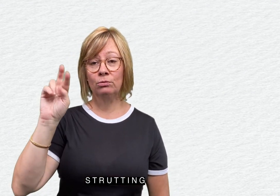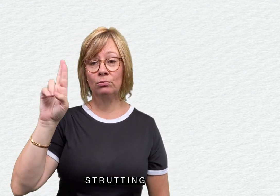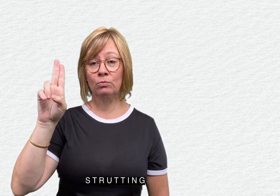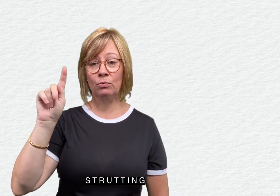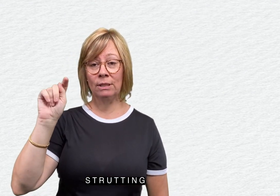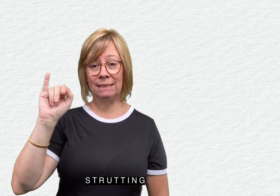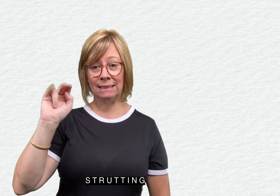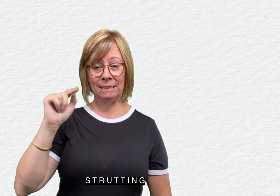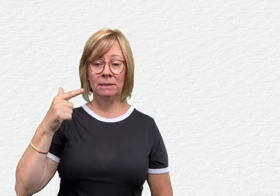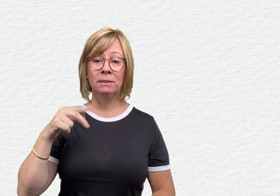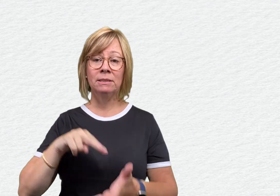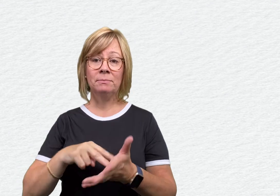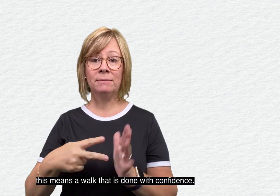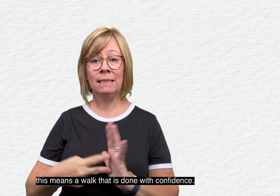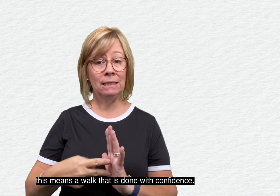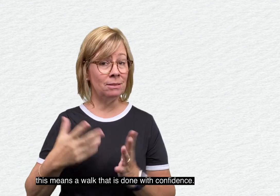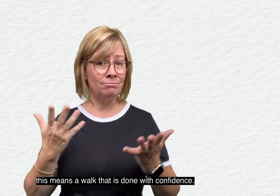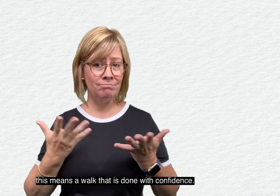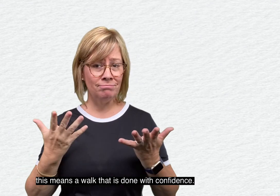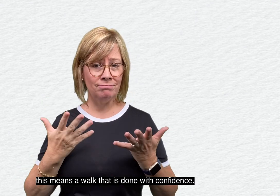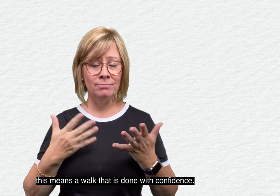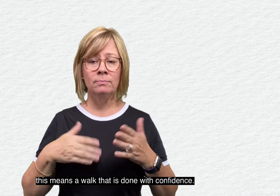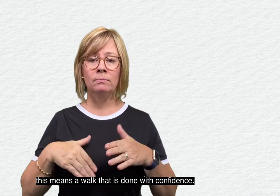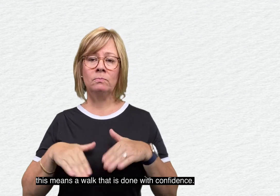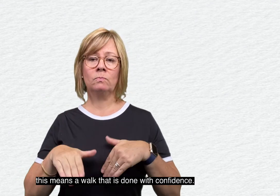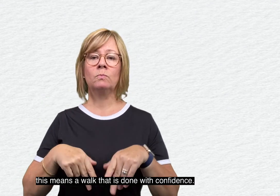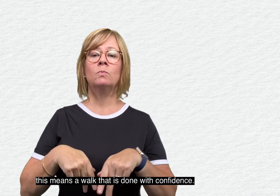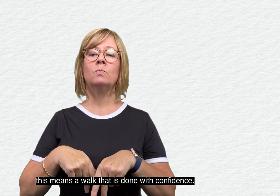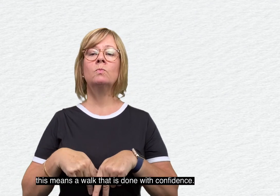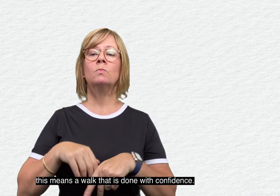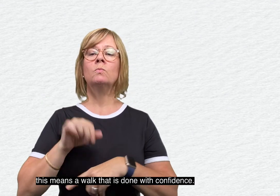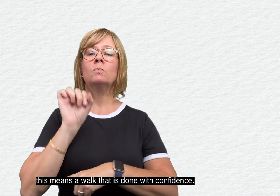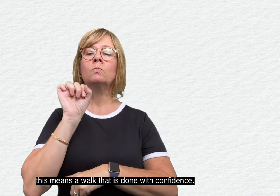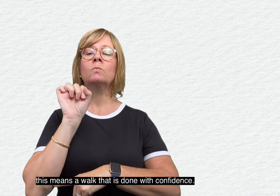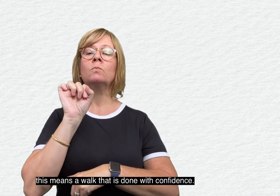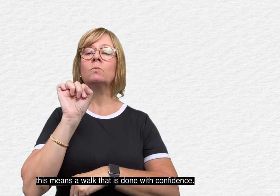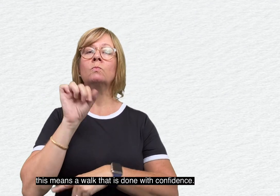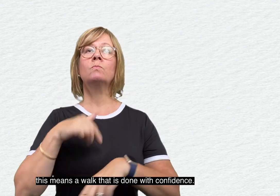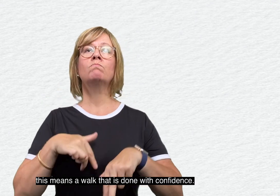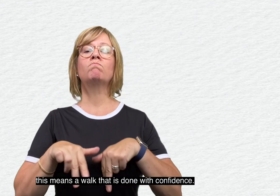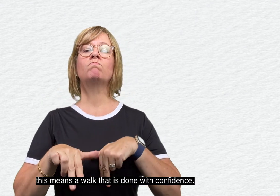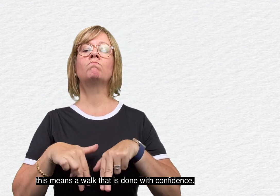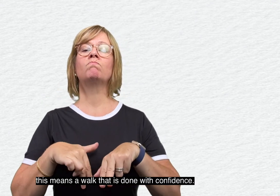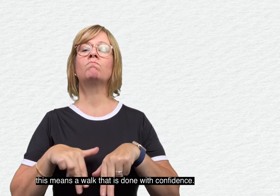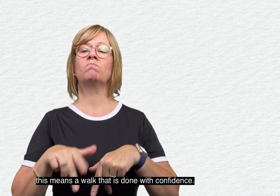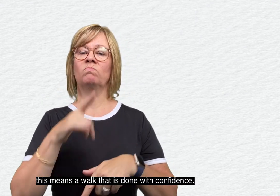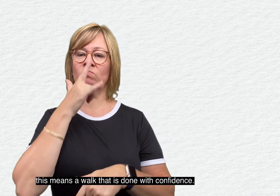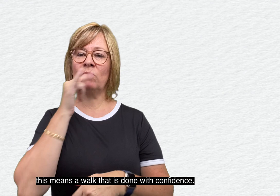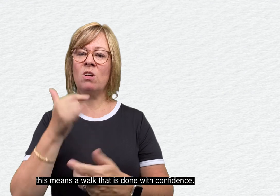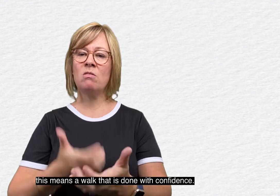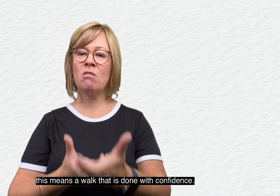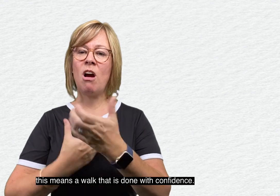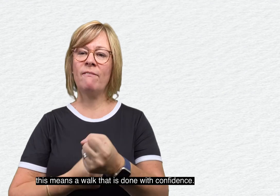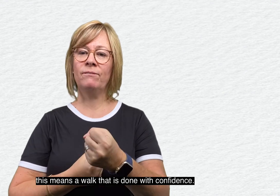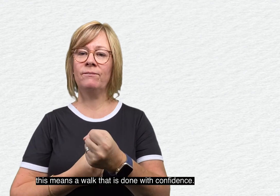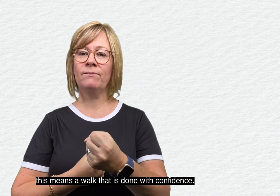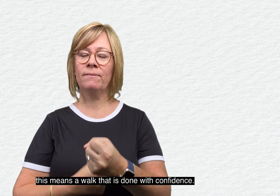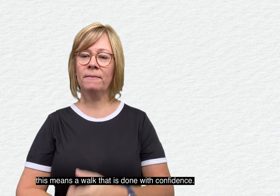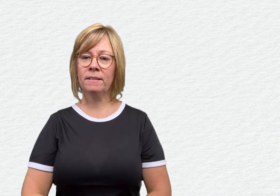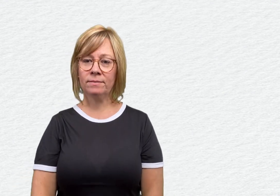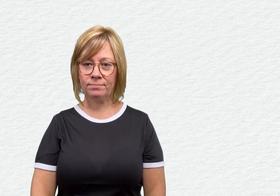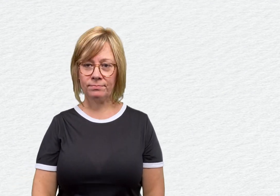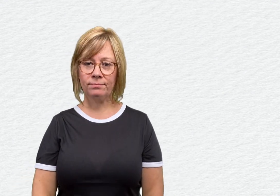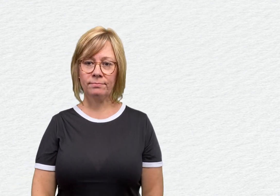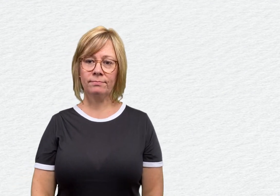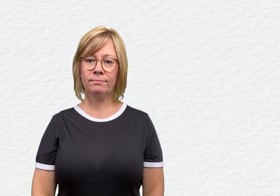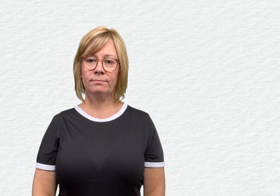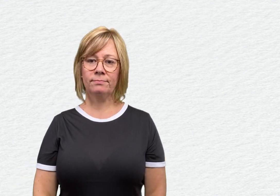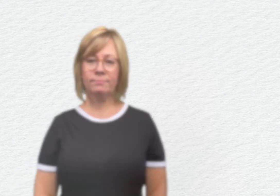Strutting. This means a walk that is done with confidence.